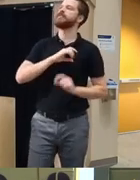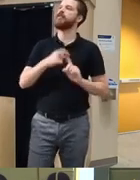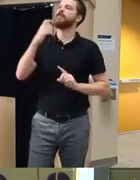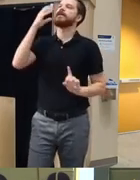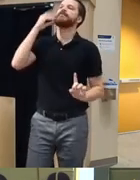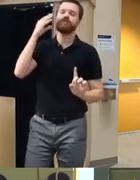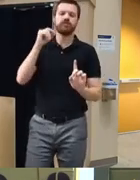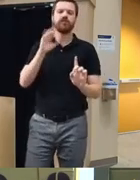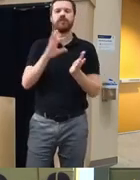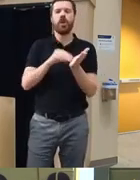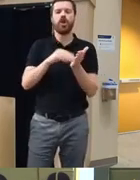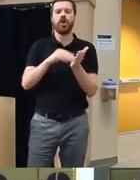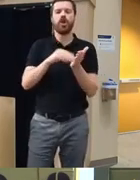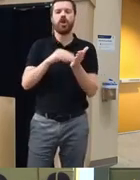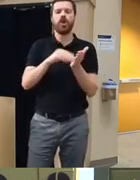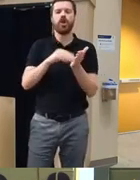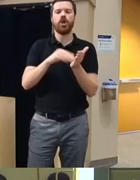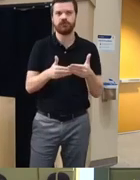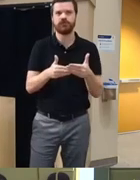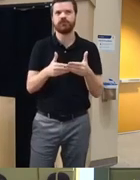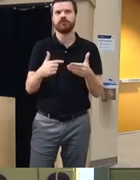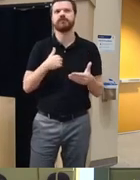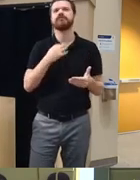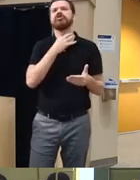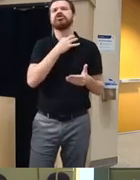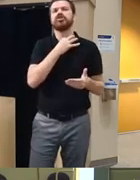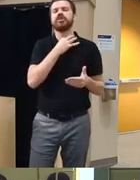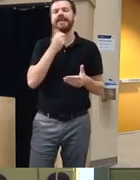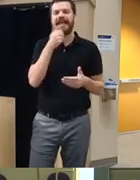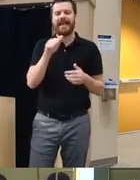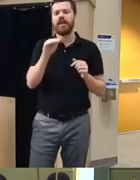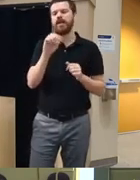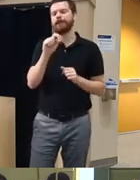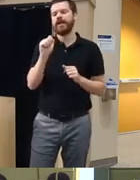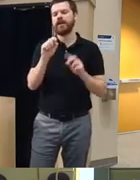of the learning process process so I'm curious what meta reflection there is around engaging